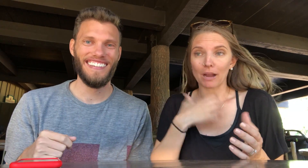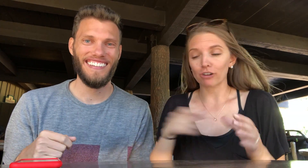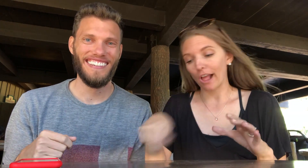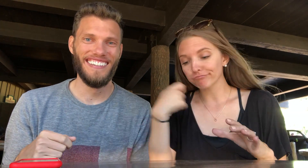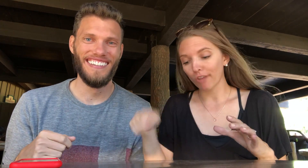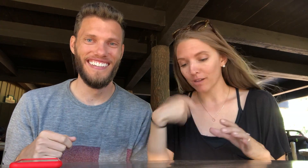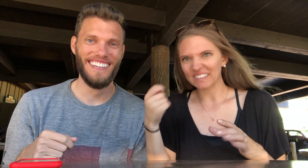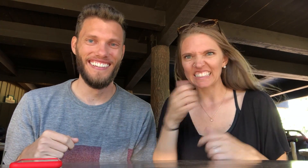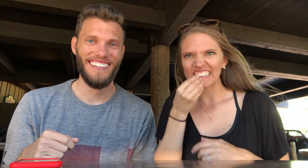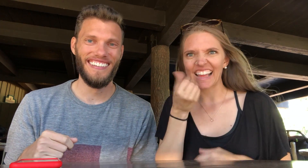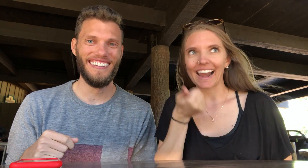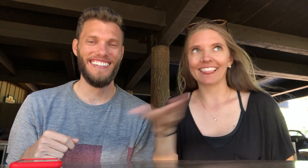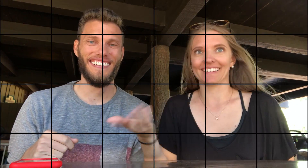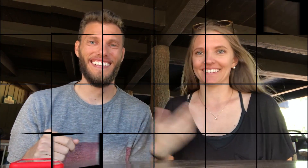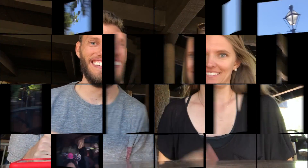"Oh well, I'm hungry" he'll say. haha